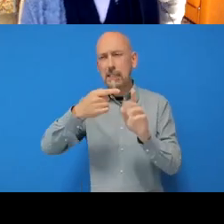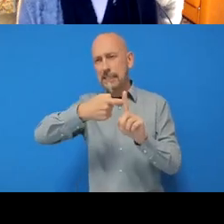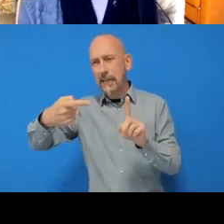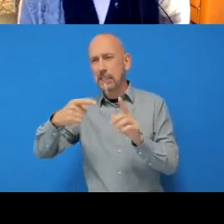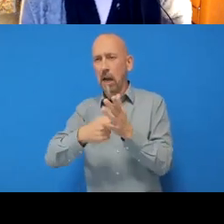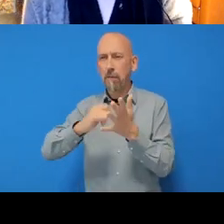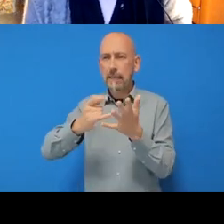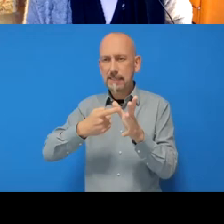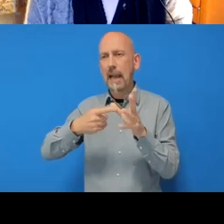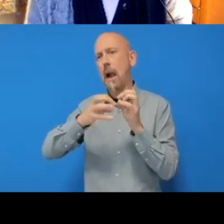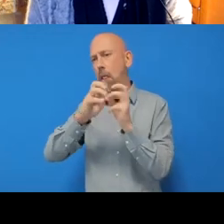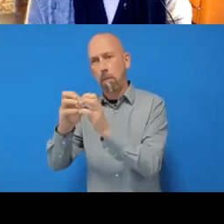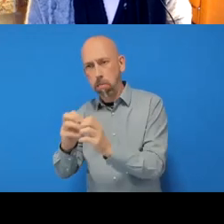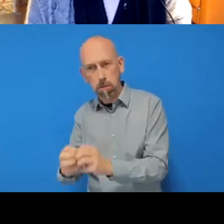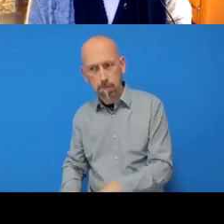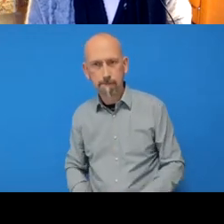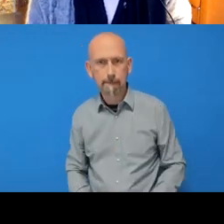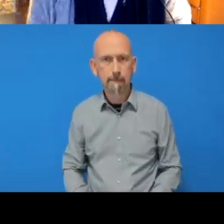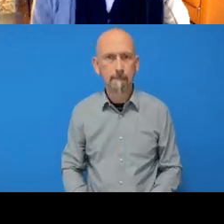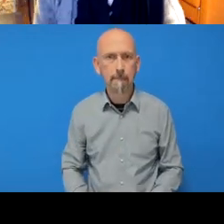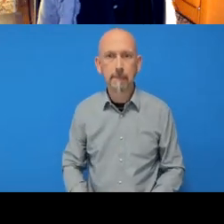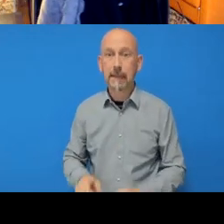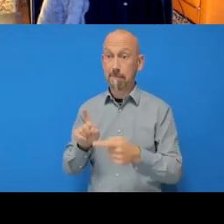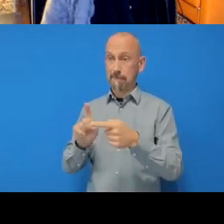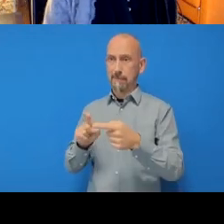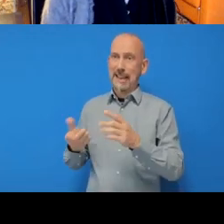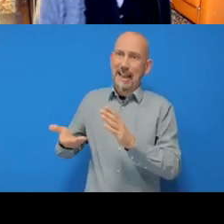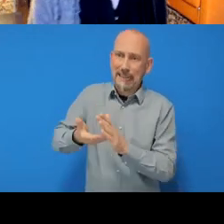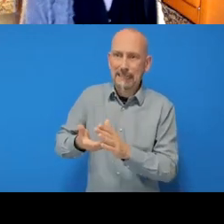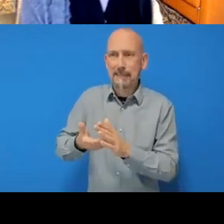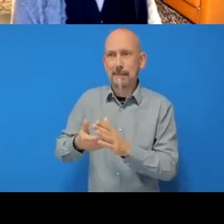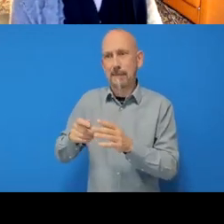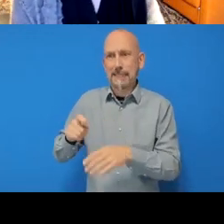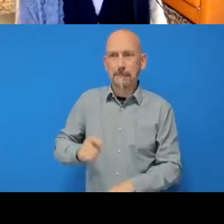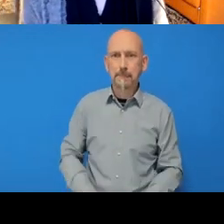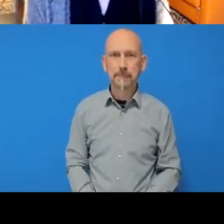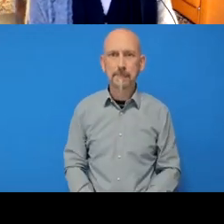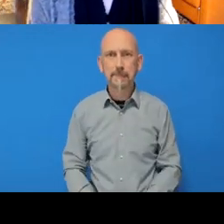and then I click the green 'Add SSH key' button. So now I have a key here called